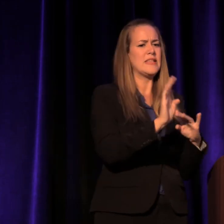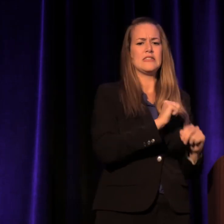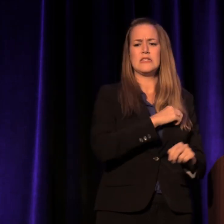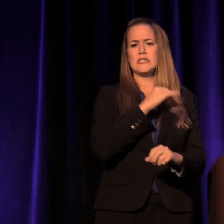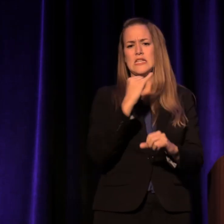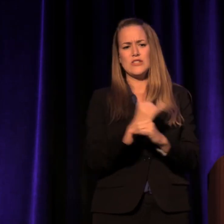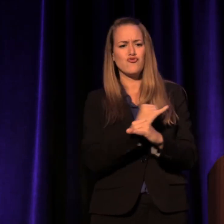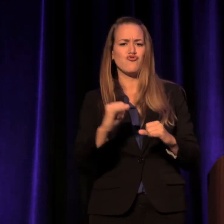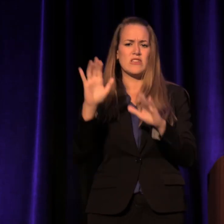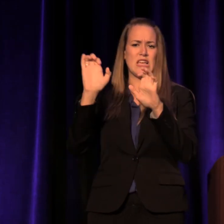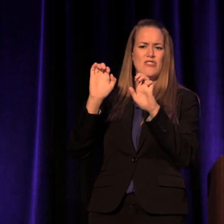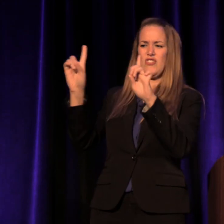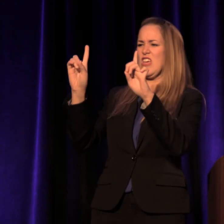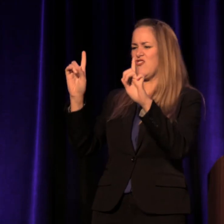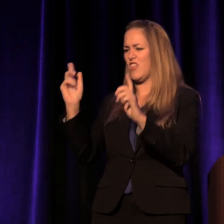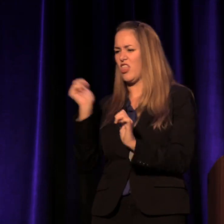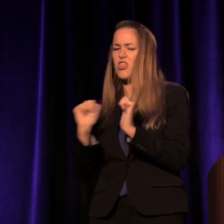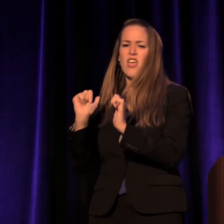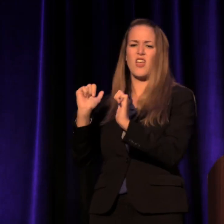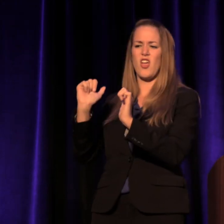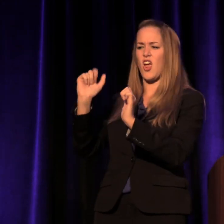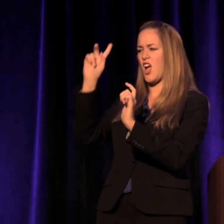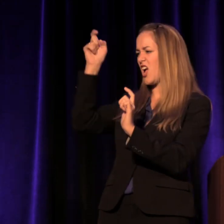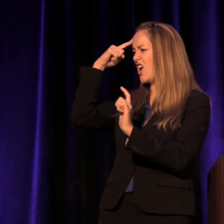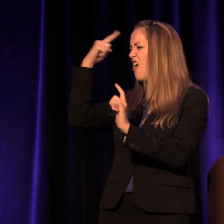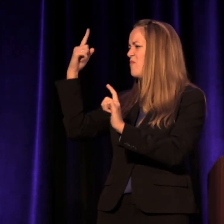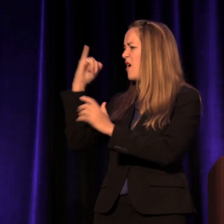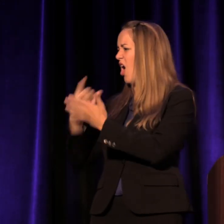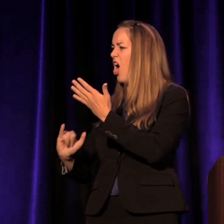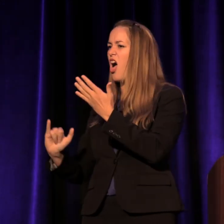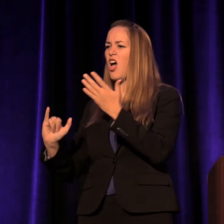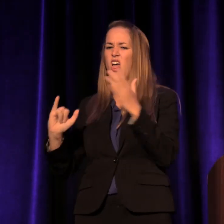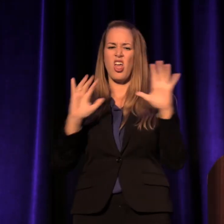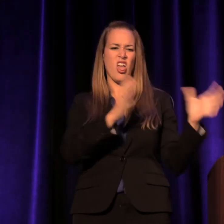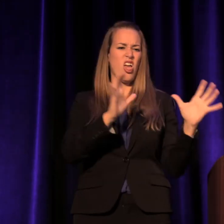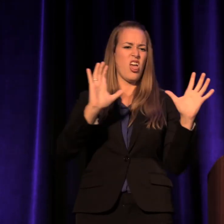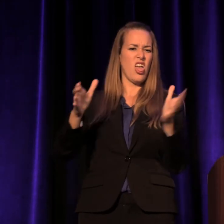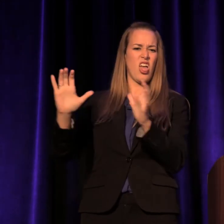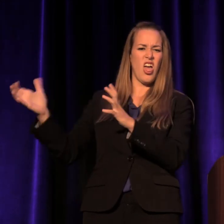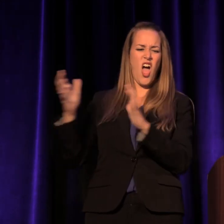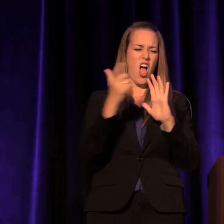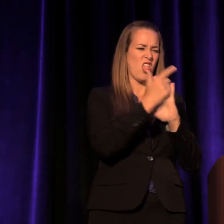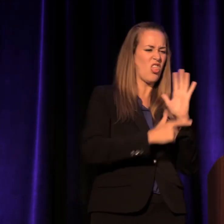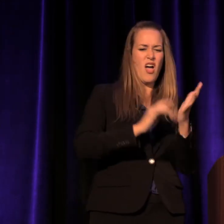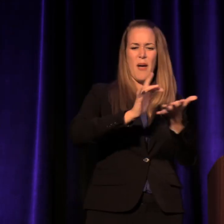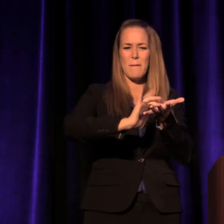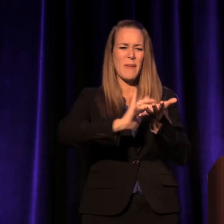education, theater, government, art, law, medicine and technology,